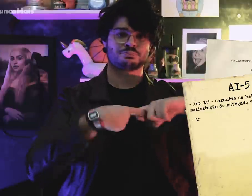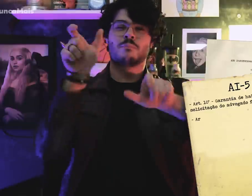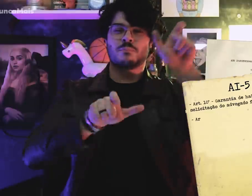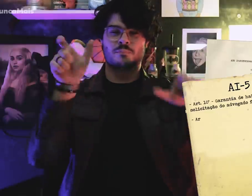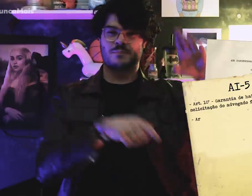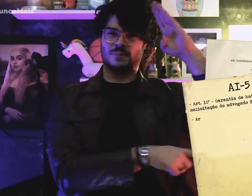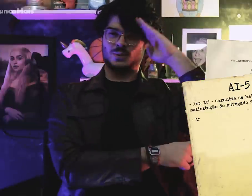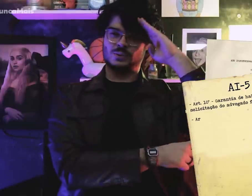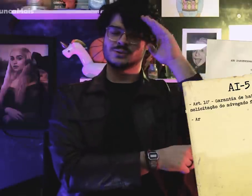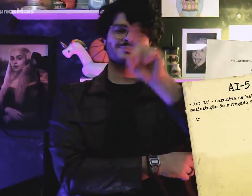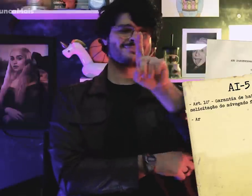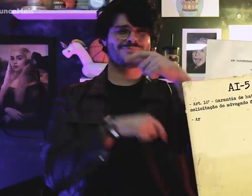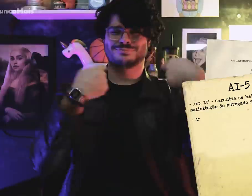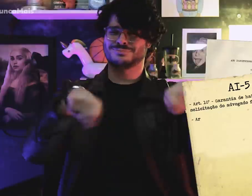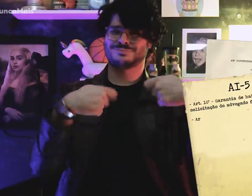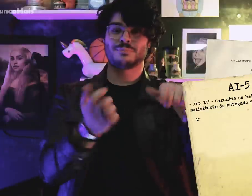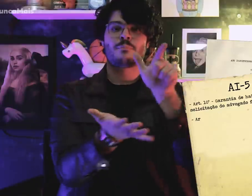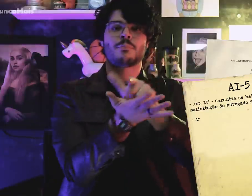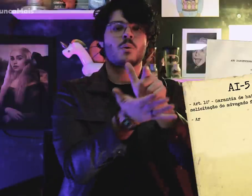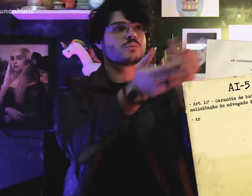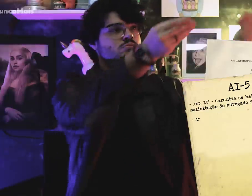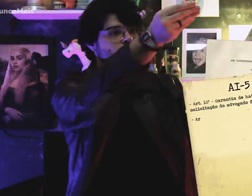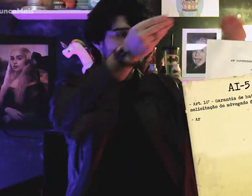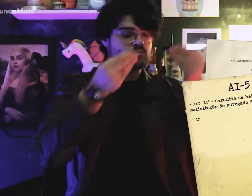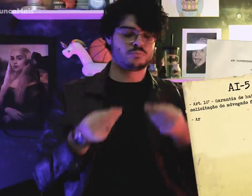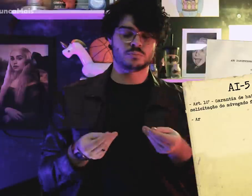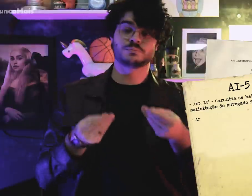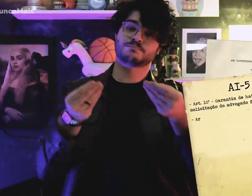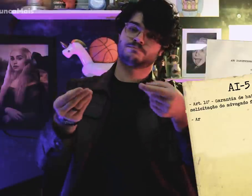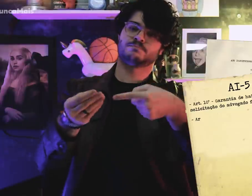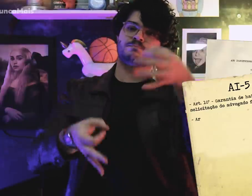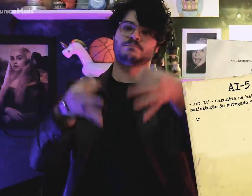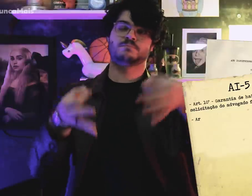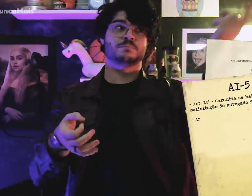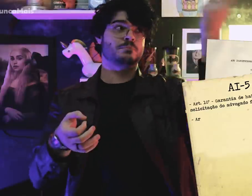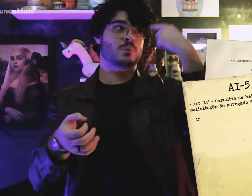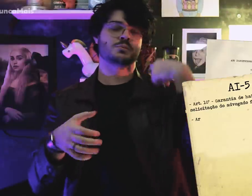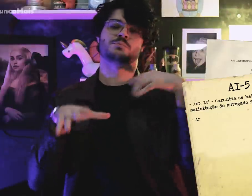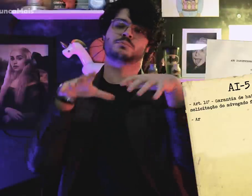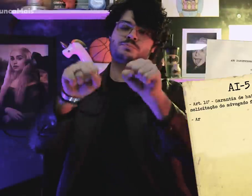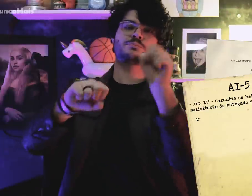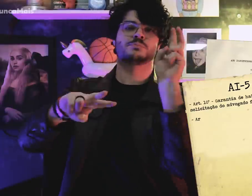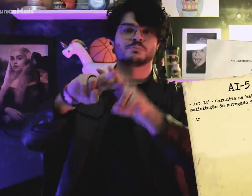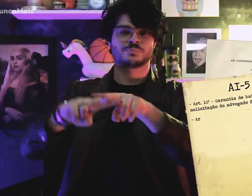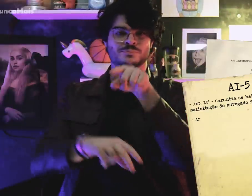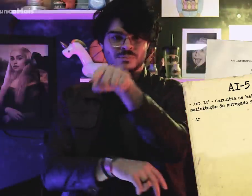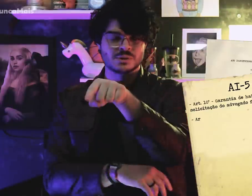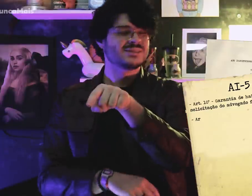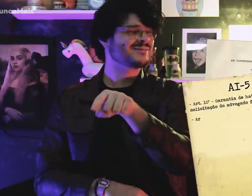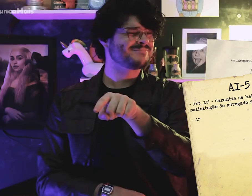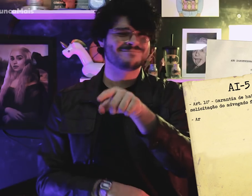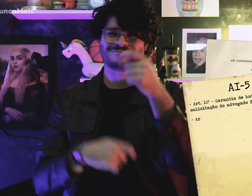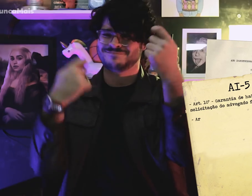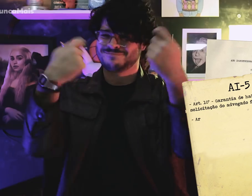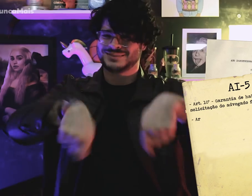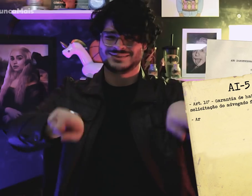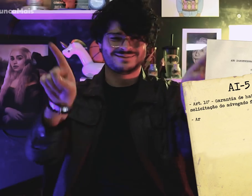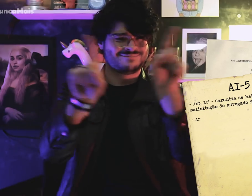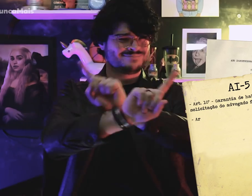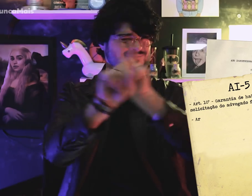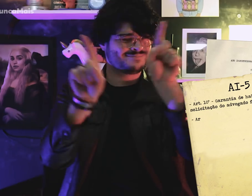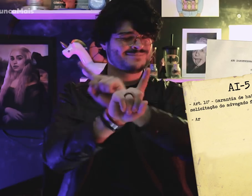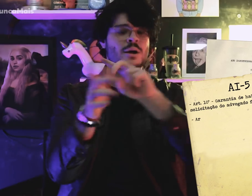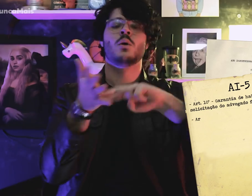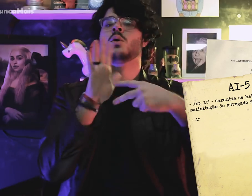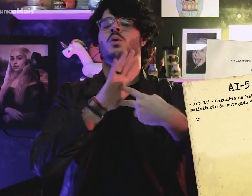The military no longer needed a warrant judicial to arrest any person.